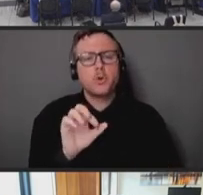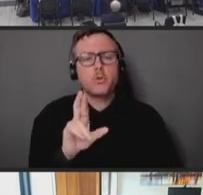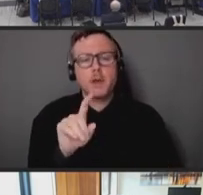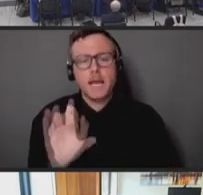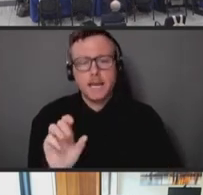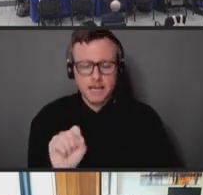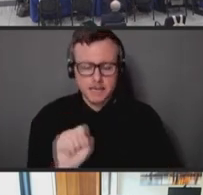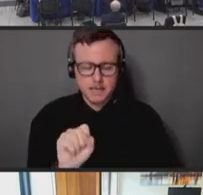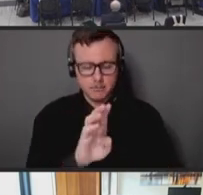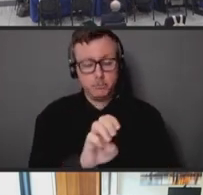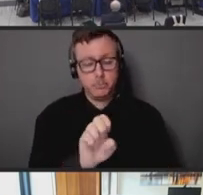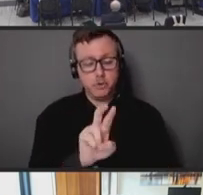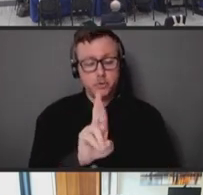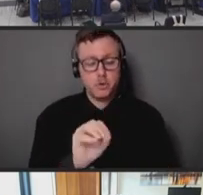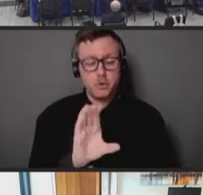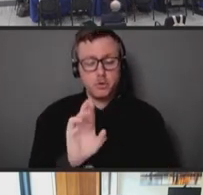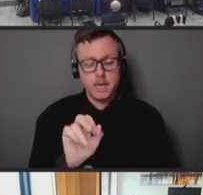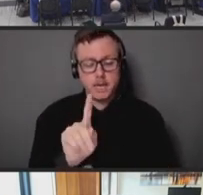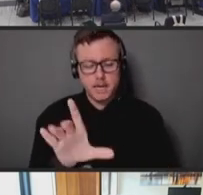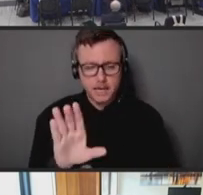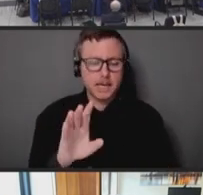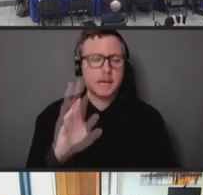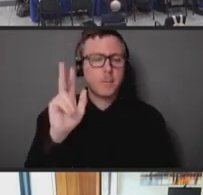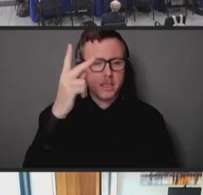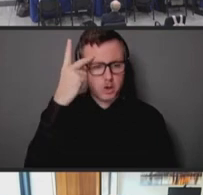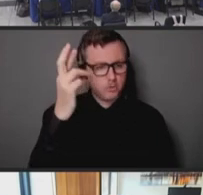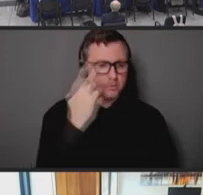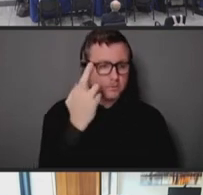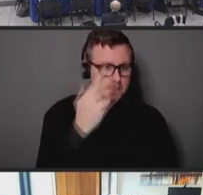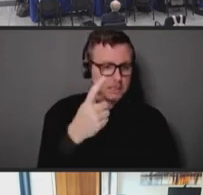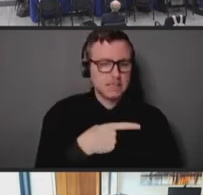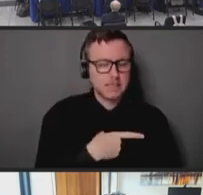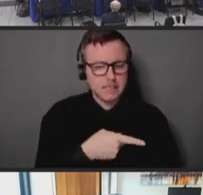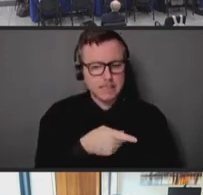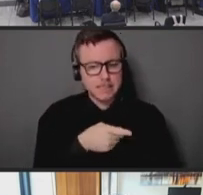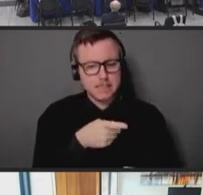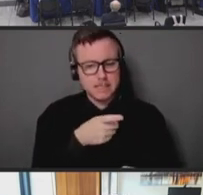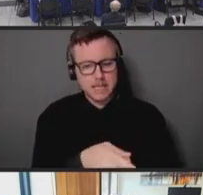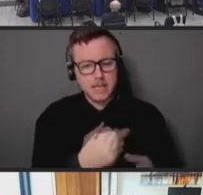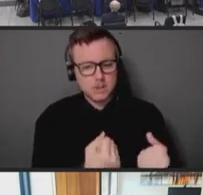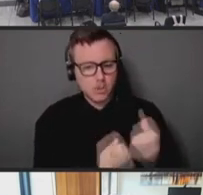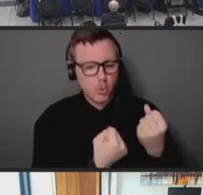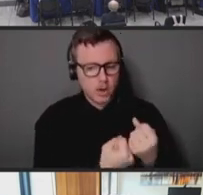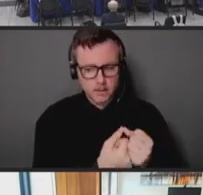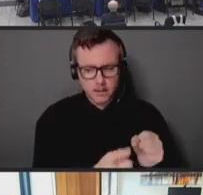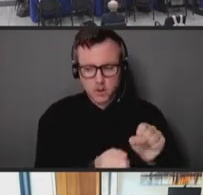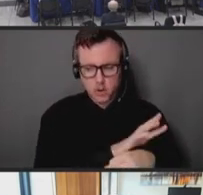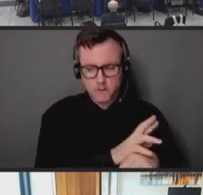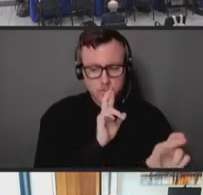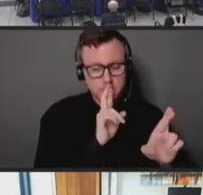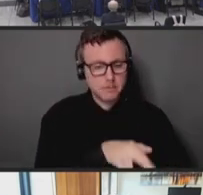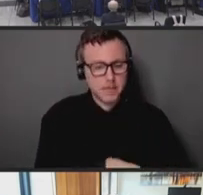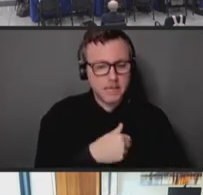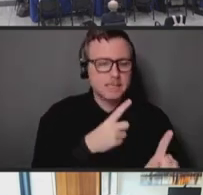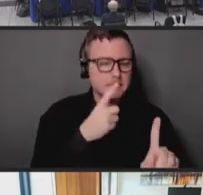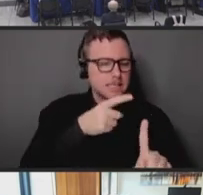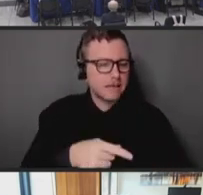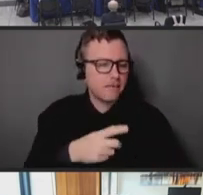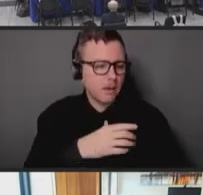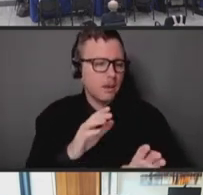reasons, but the funding that supported the COVID response, and the specific contracts in place for